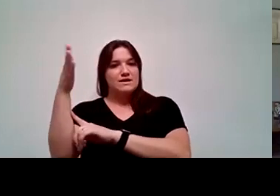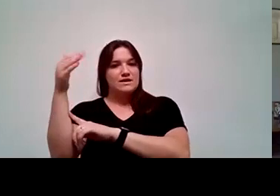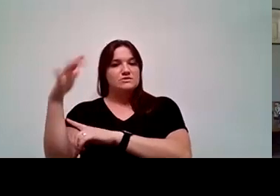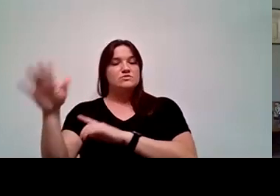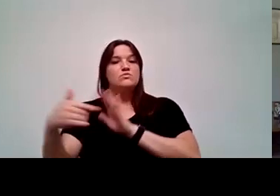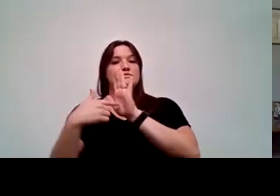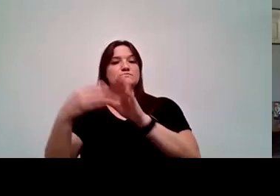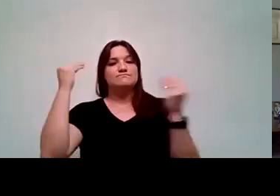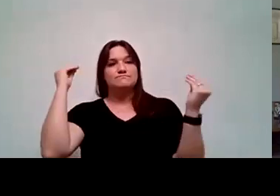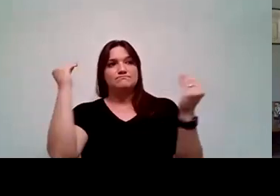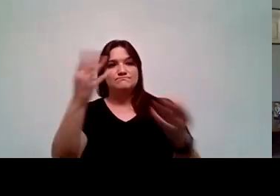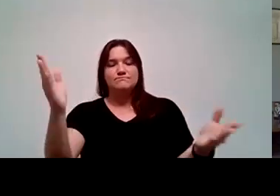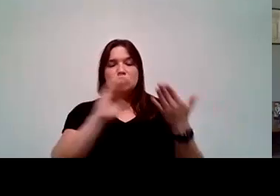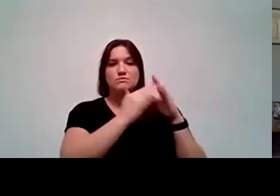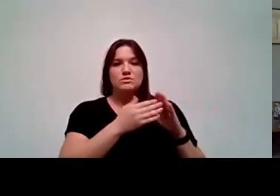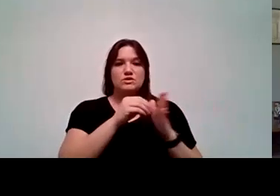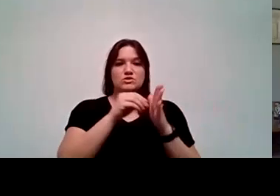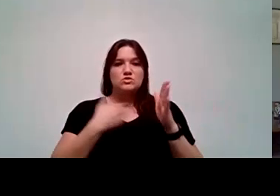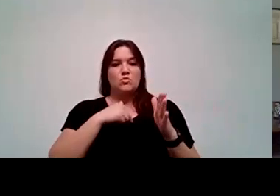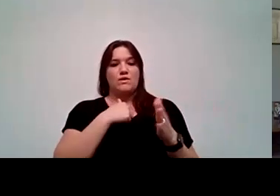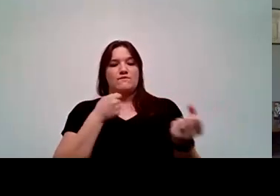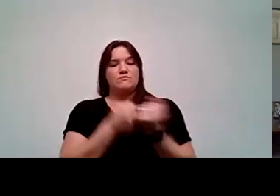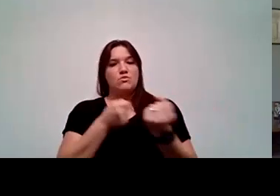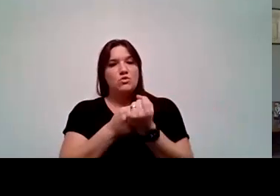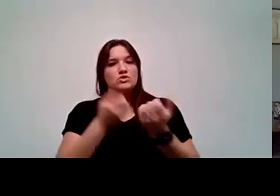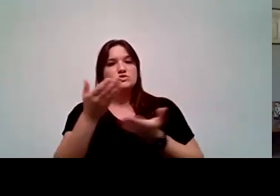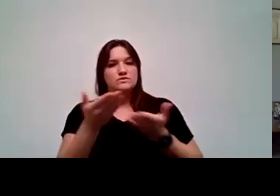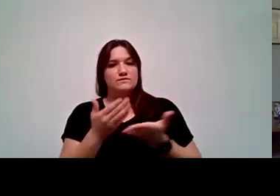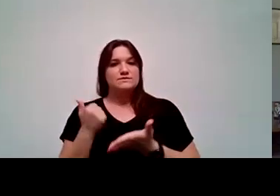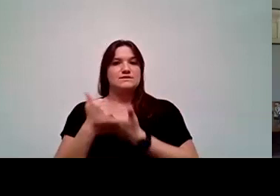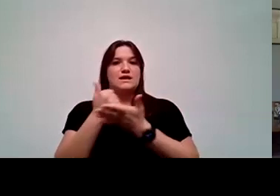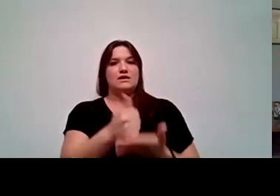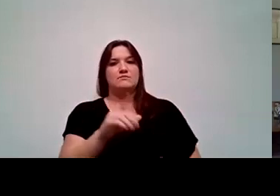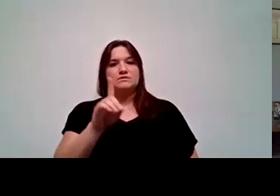that we are supportive and we have services on our campus to support those DACA students. They are welcome here.